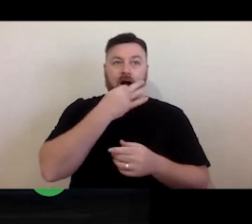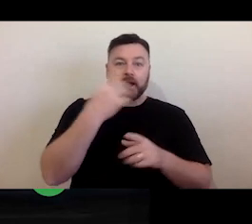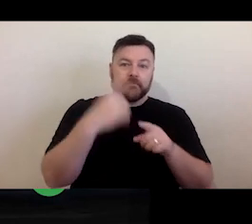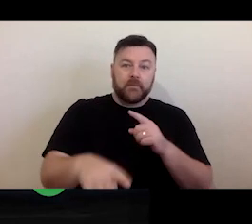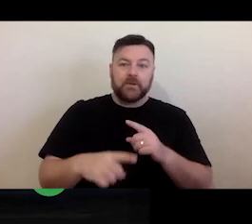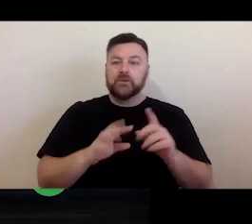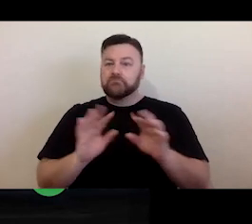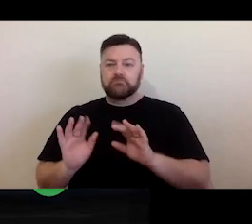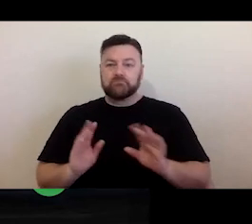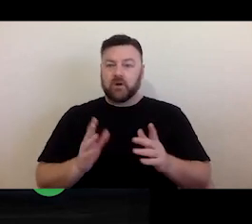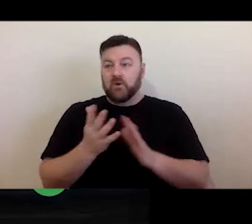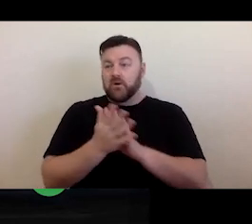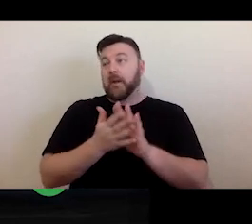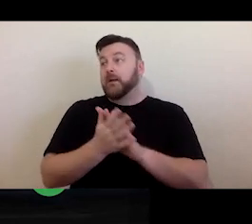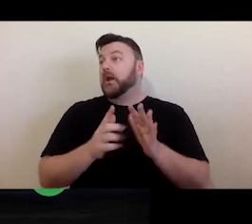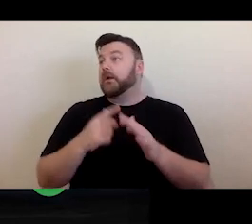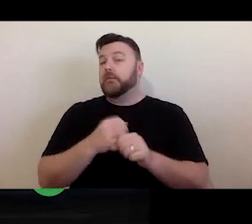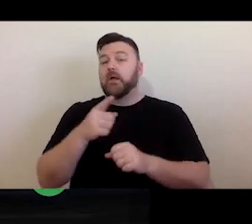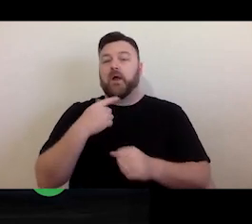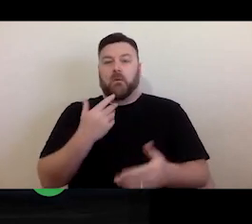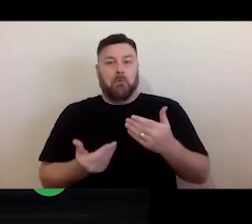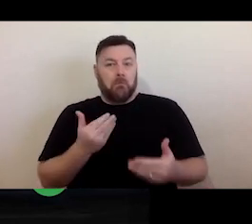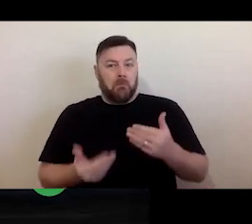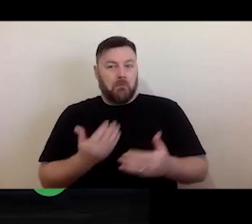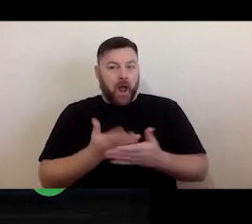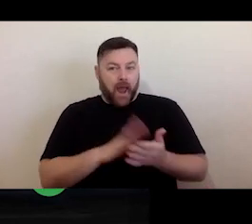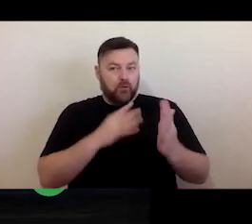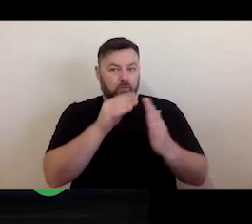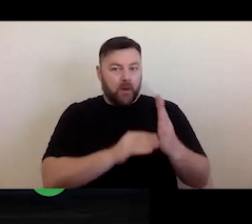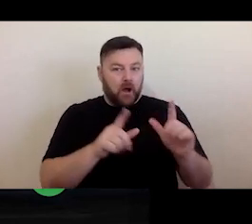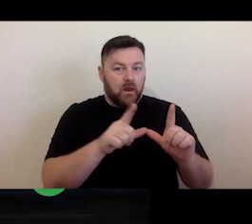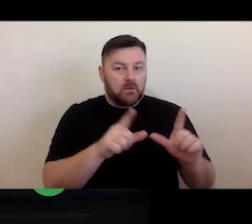That might be they are not sure about the process of getting a licence or similarly, not